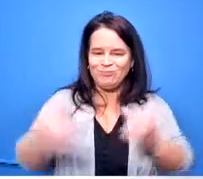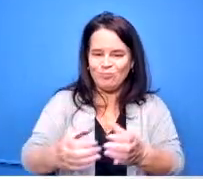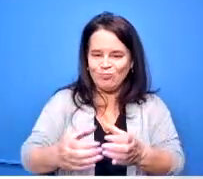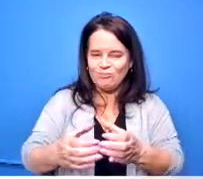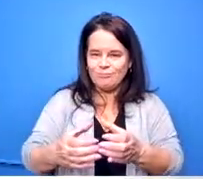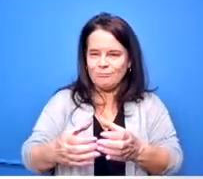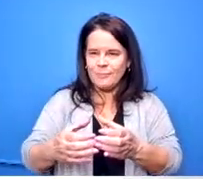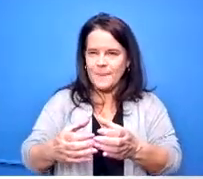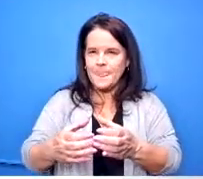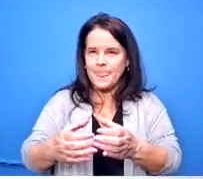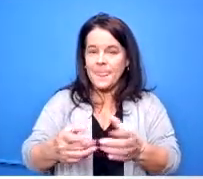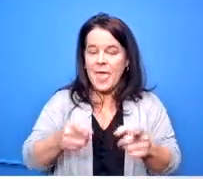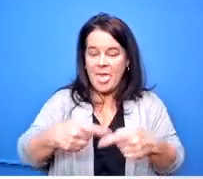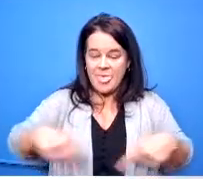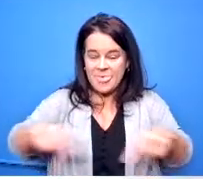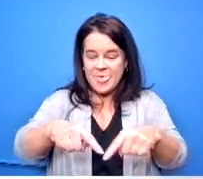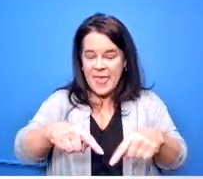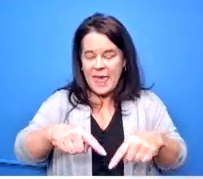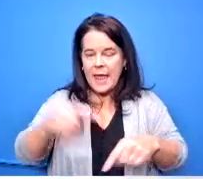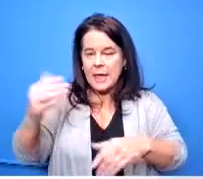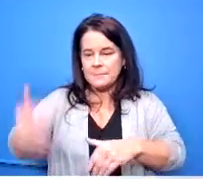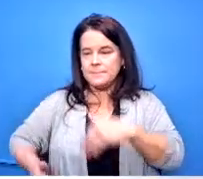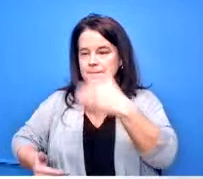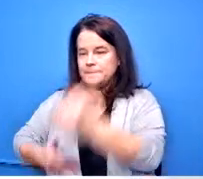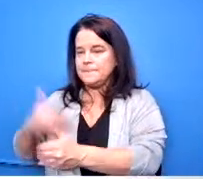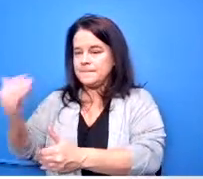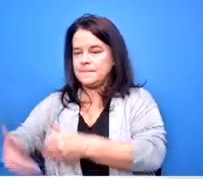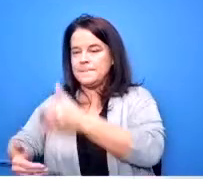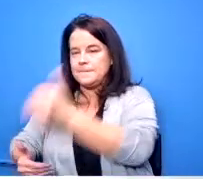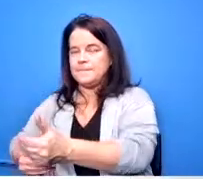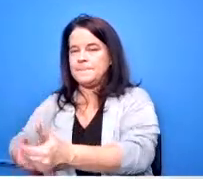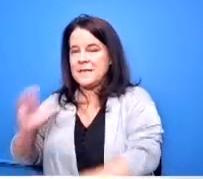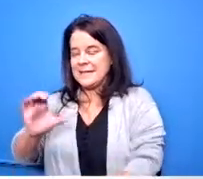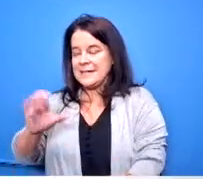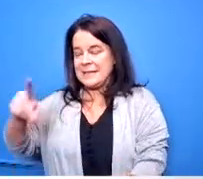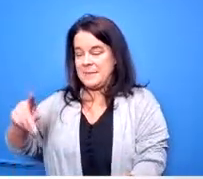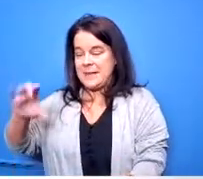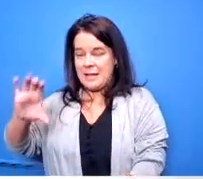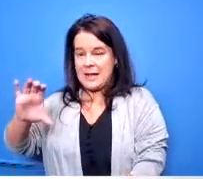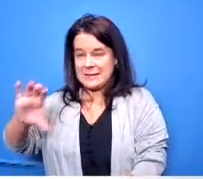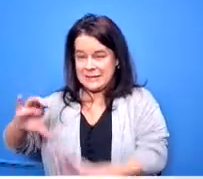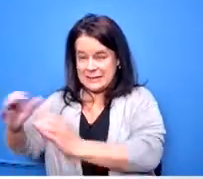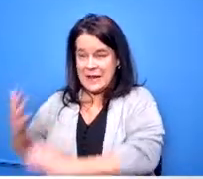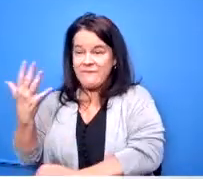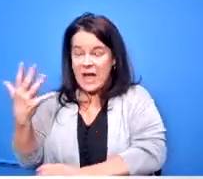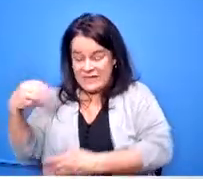the five ccp classes that they offer in-house so that by the time they get to the 11th grade